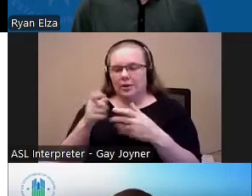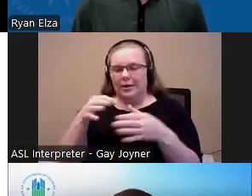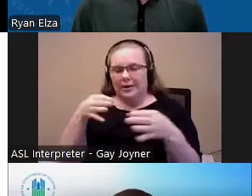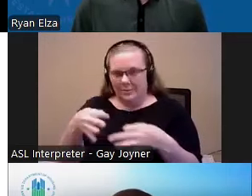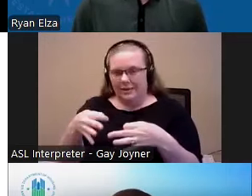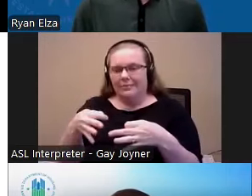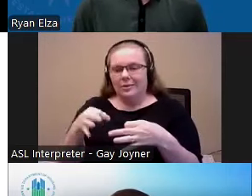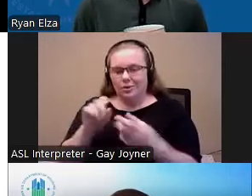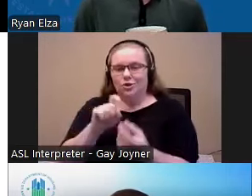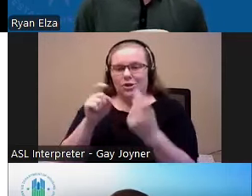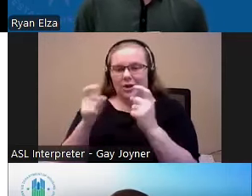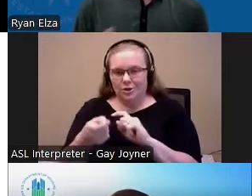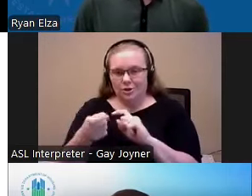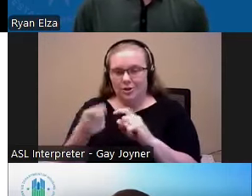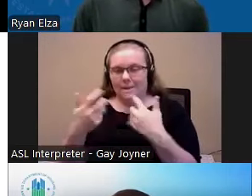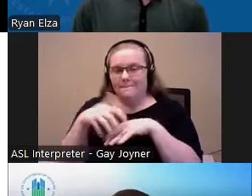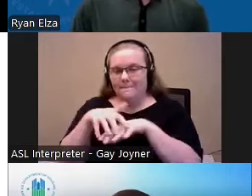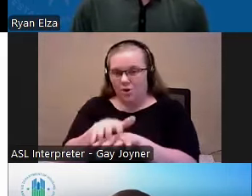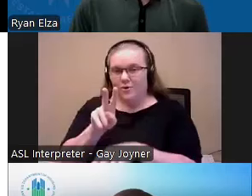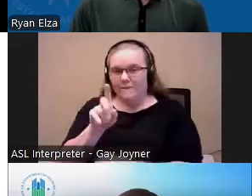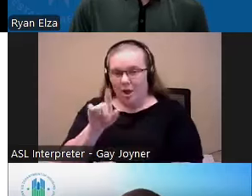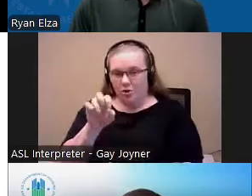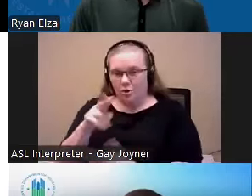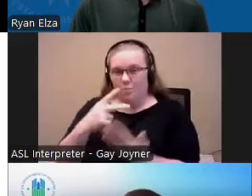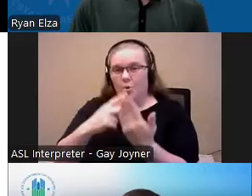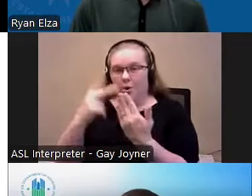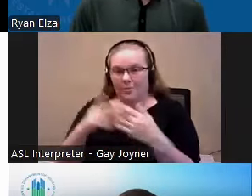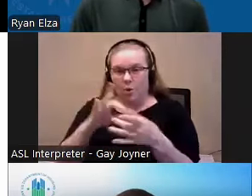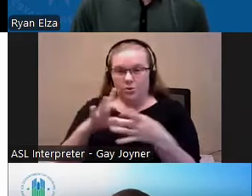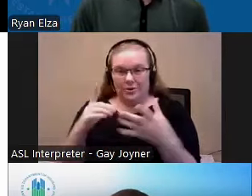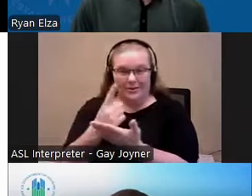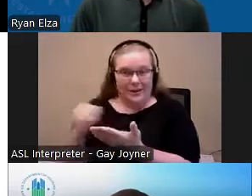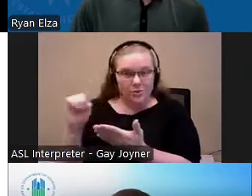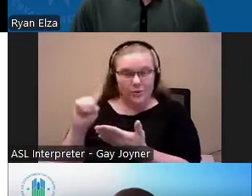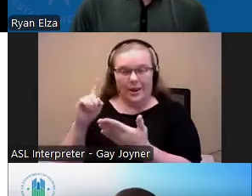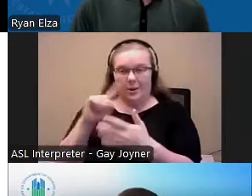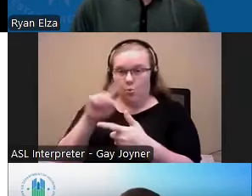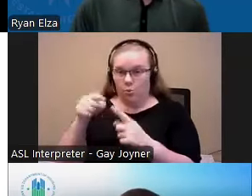voucher program that was released last week. Once the presentation has concluded, we will take